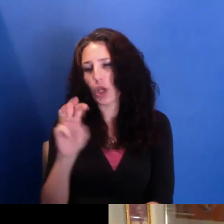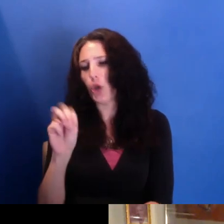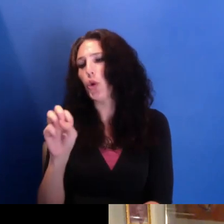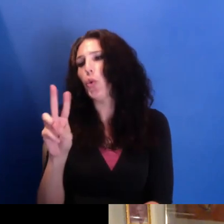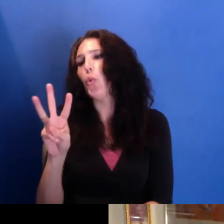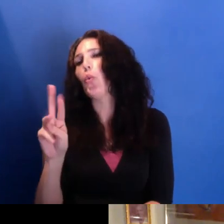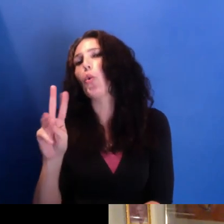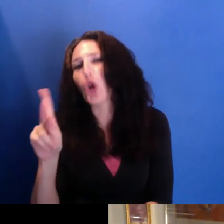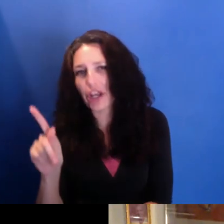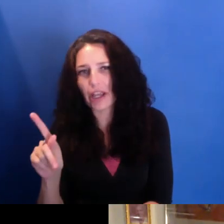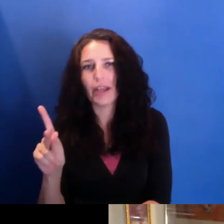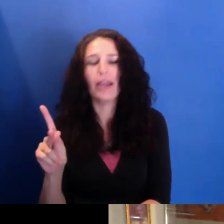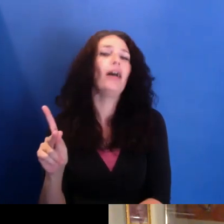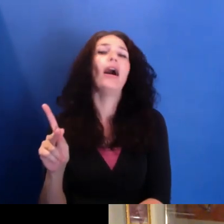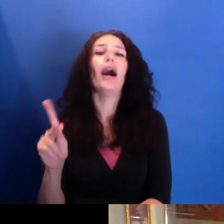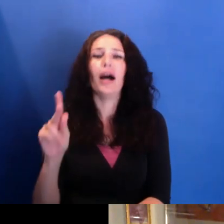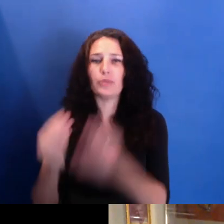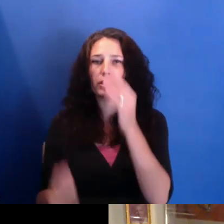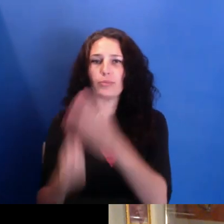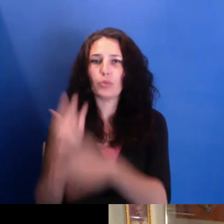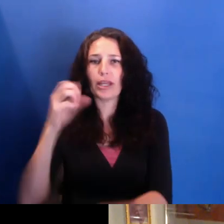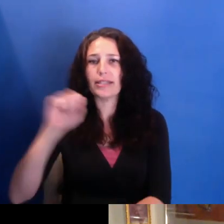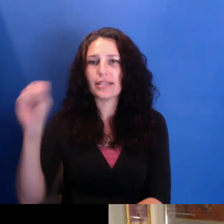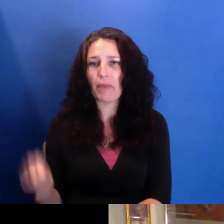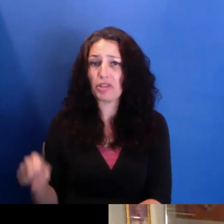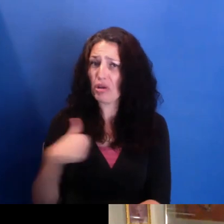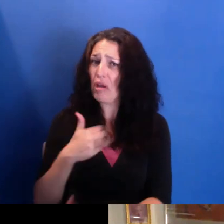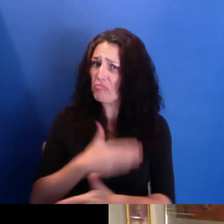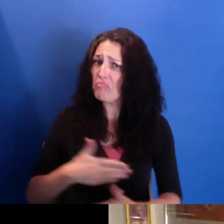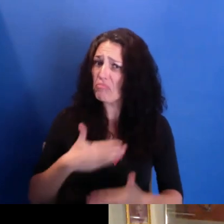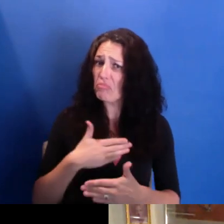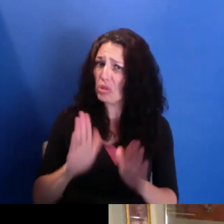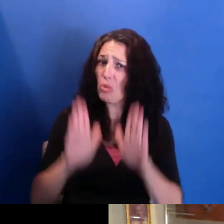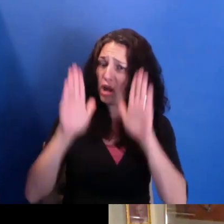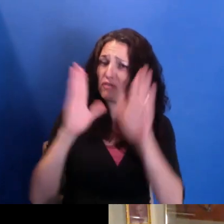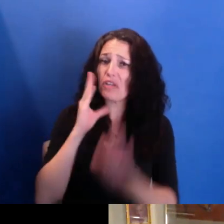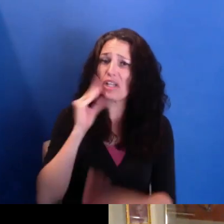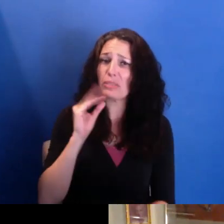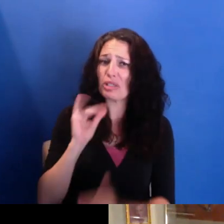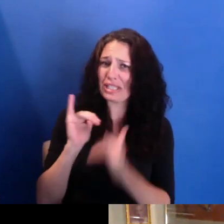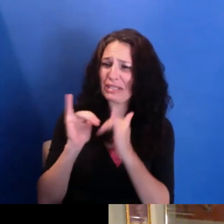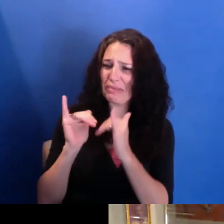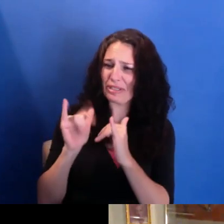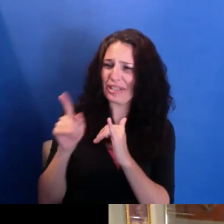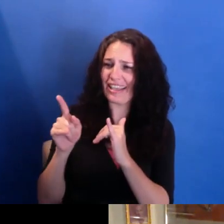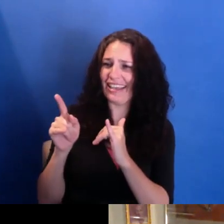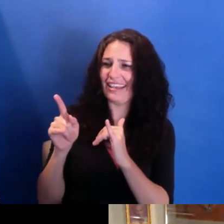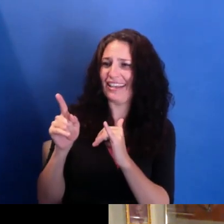and I actually taught a class that mirrored very much the class that you taught me back at Penn, where we-- and we